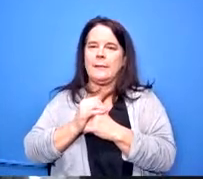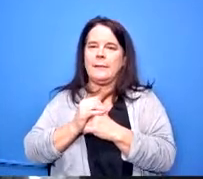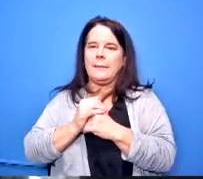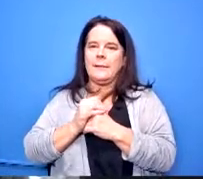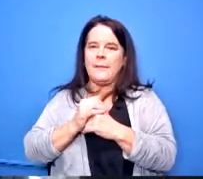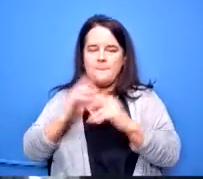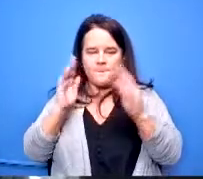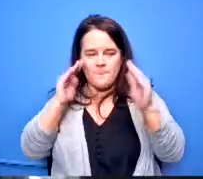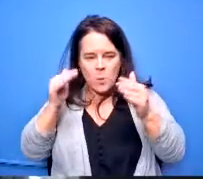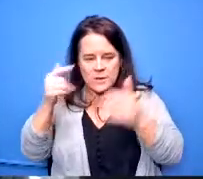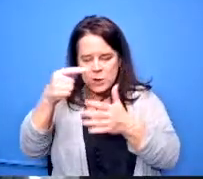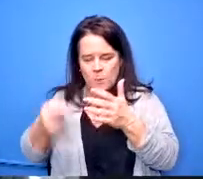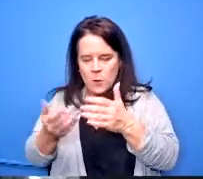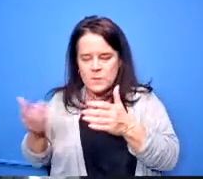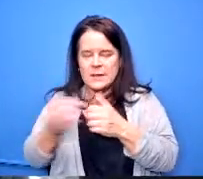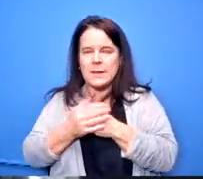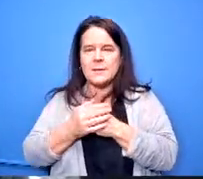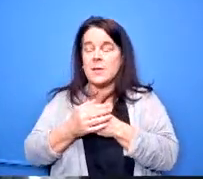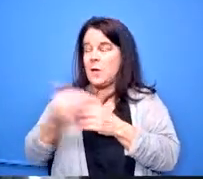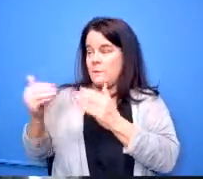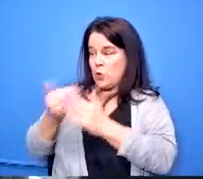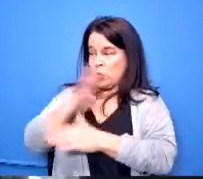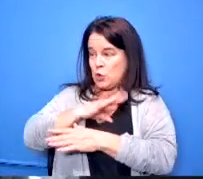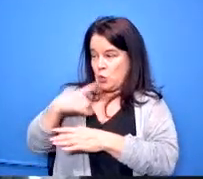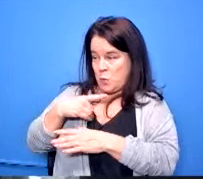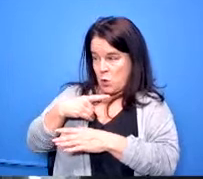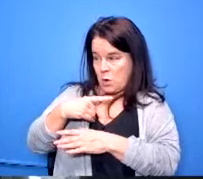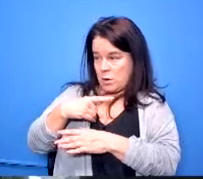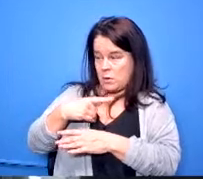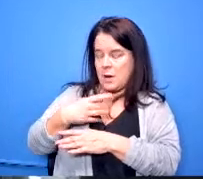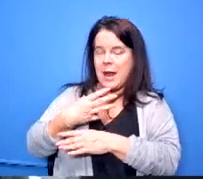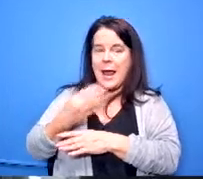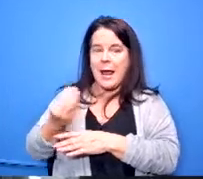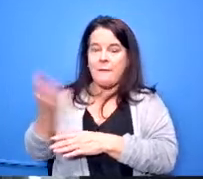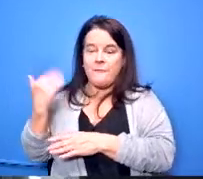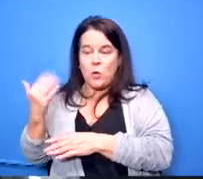um for the new board members and for the board members who were there because that was really